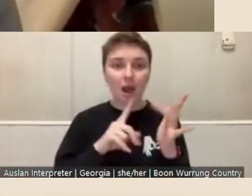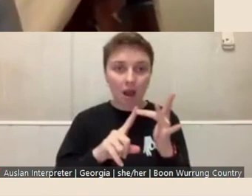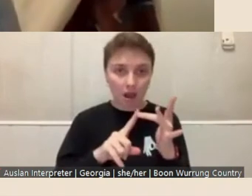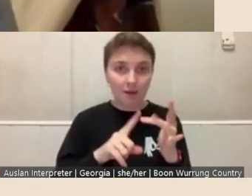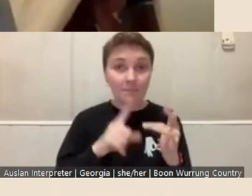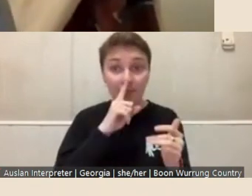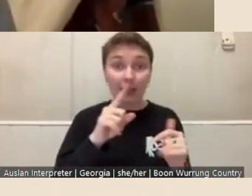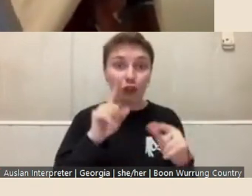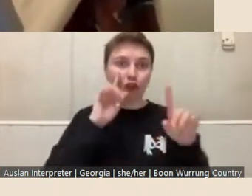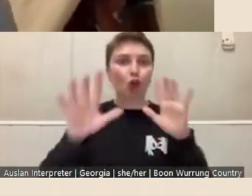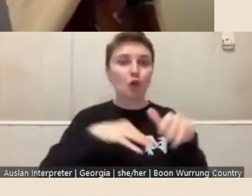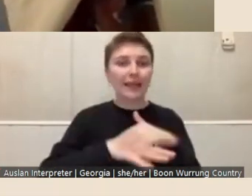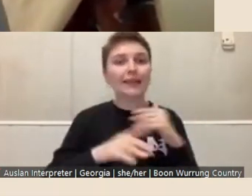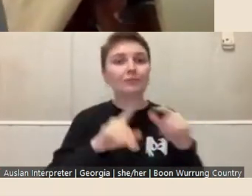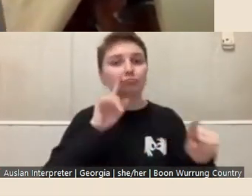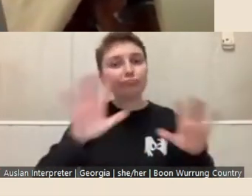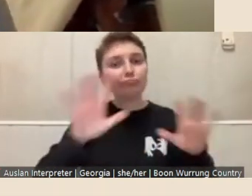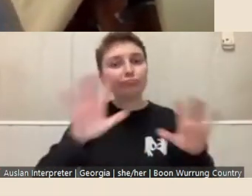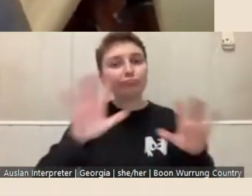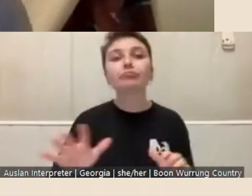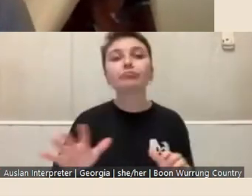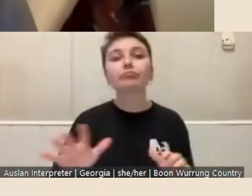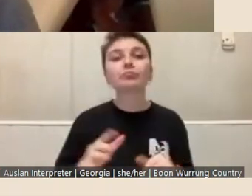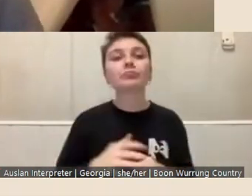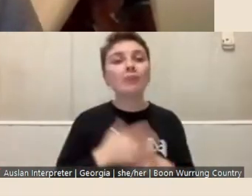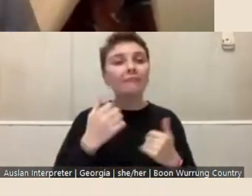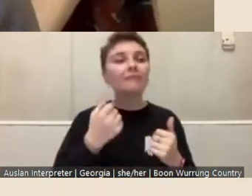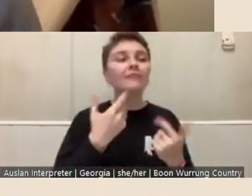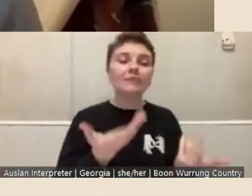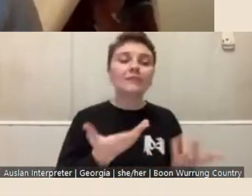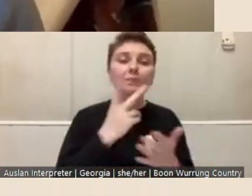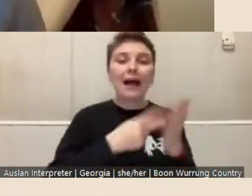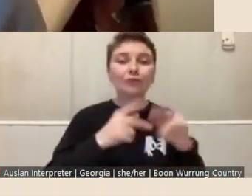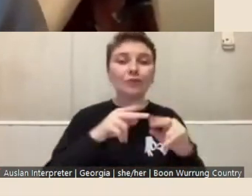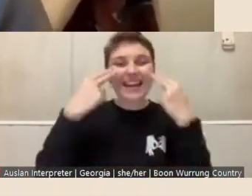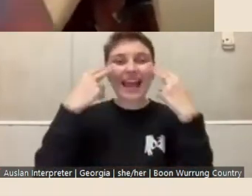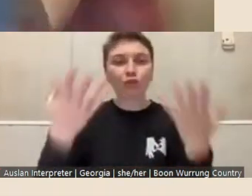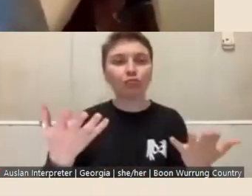showcased in our other activity and that's part of that natural and organic process around the